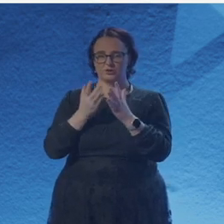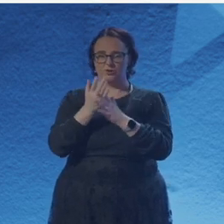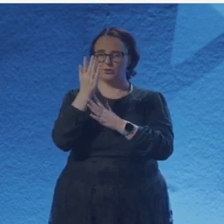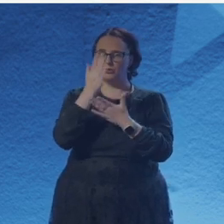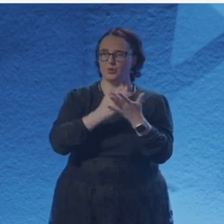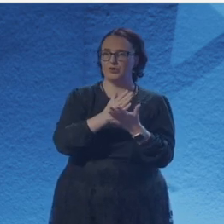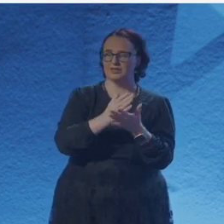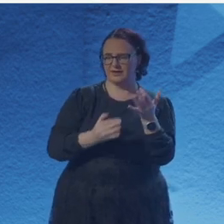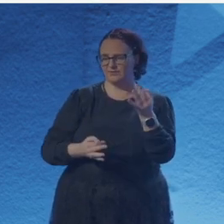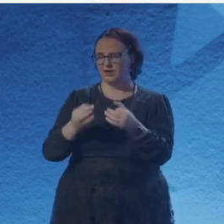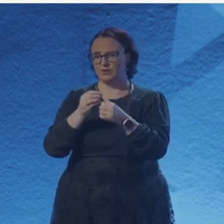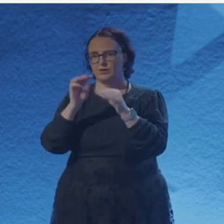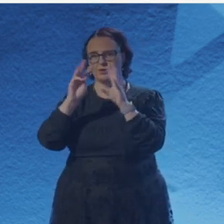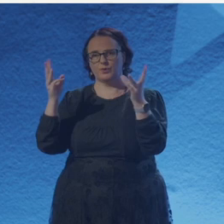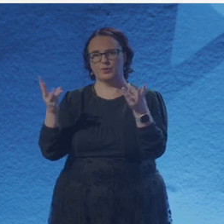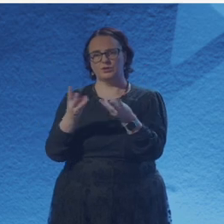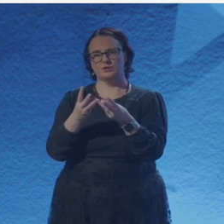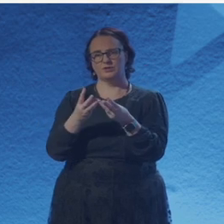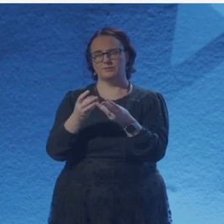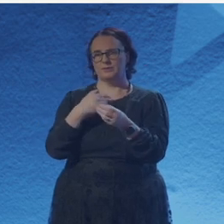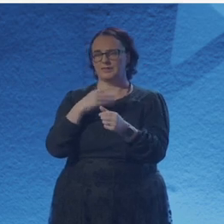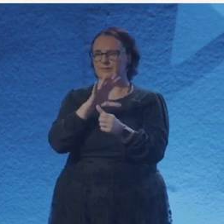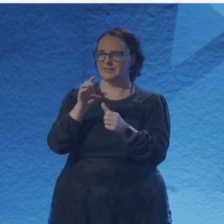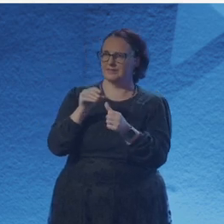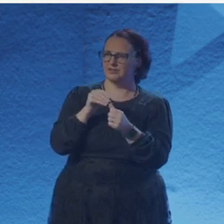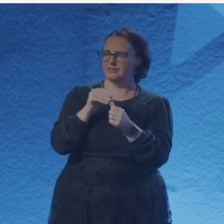the shadows of the table, of my sleeping sister.